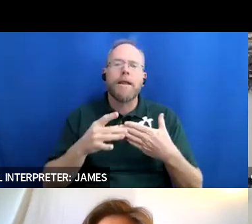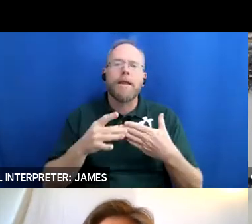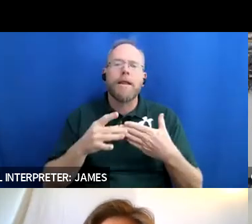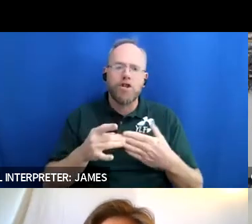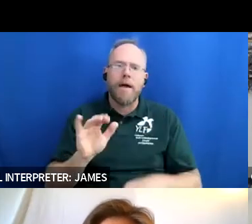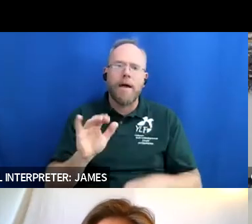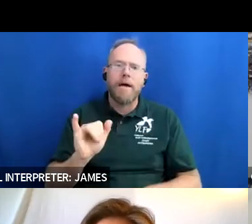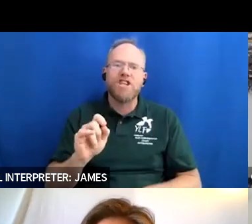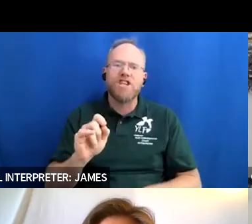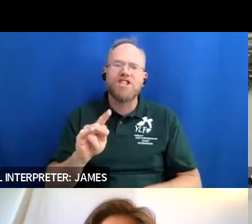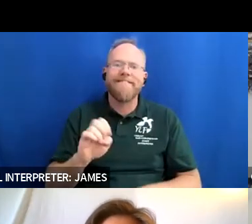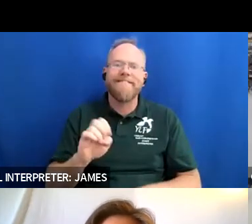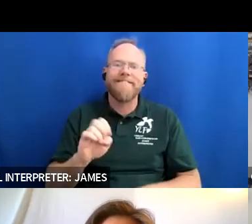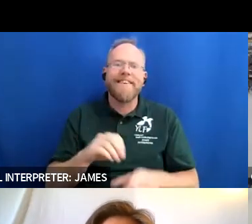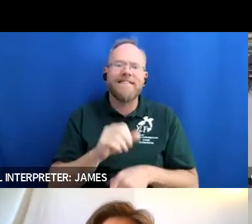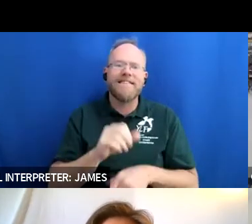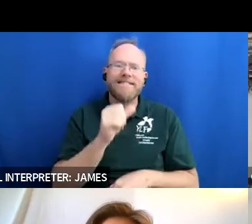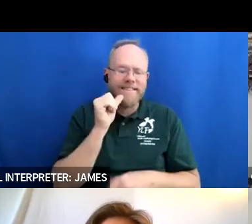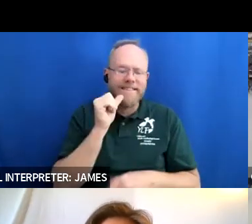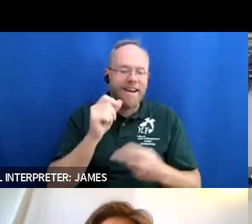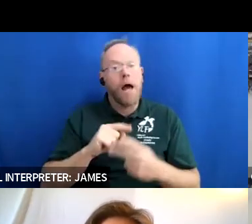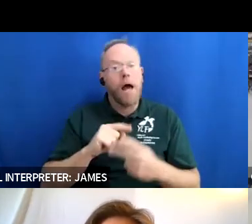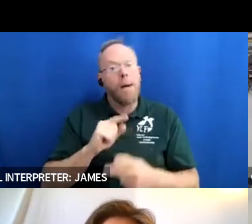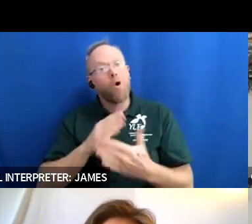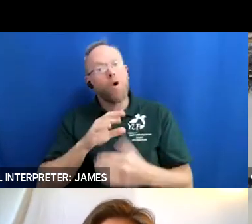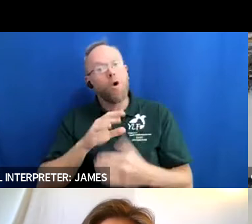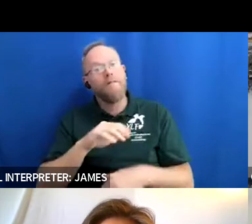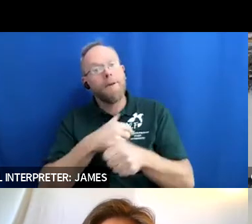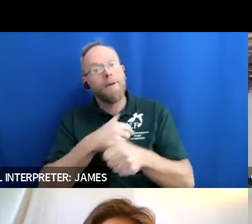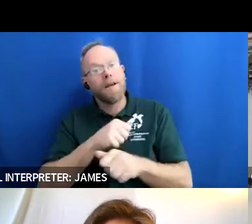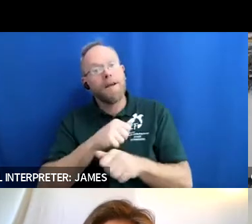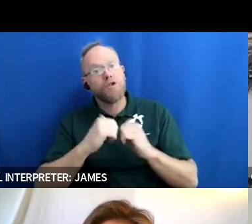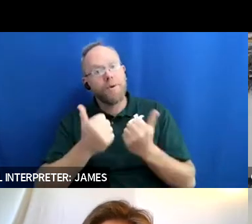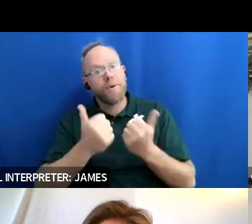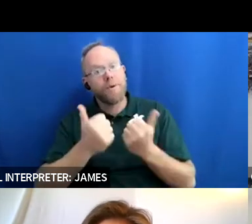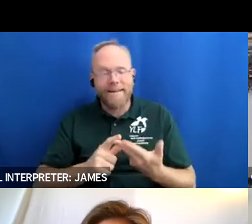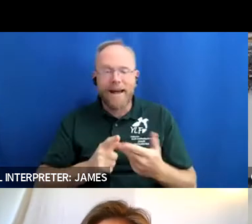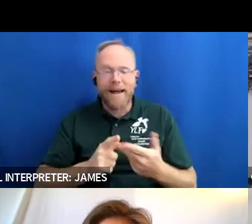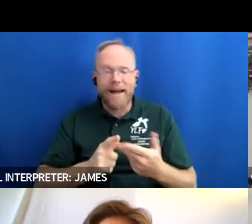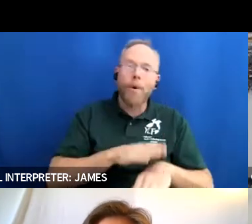been a part of the alumni association i was on the board of directors of diversity incorporated